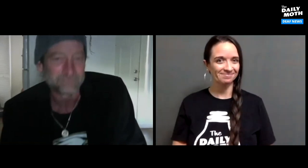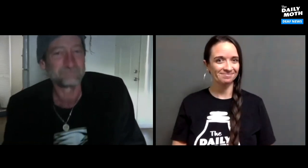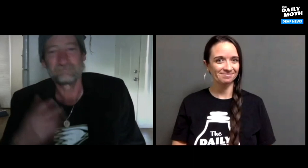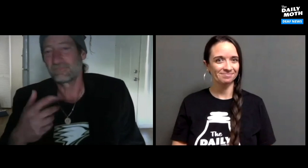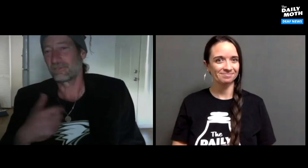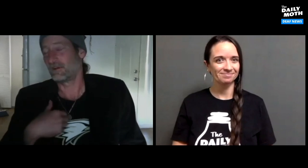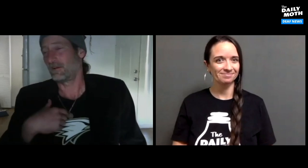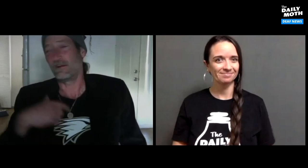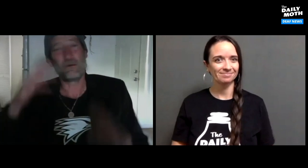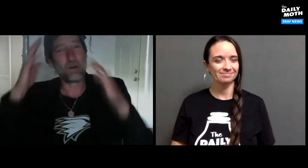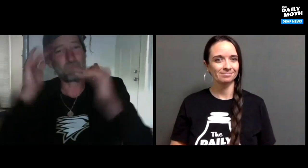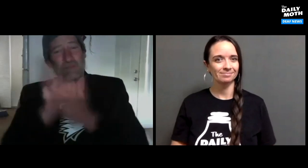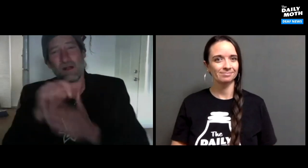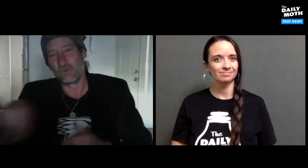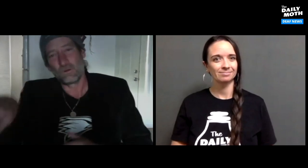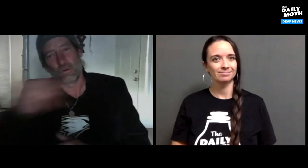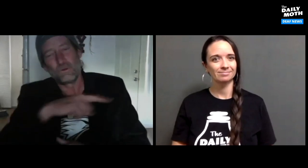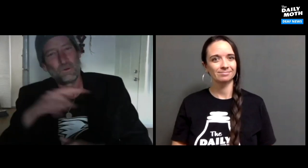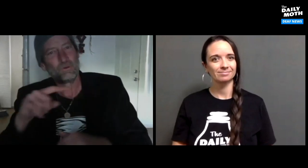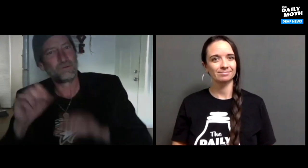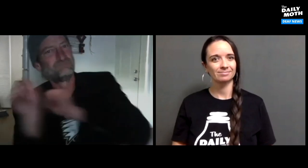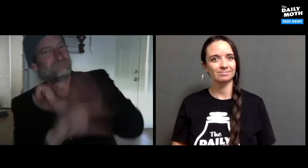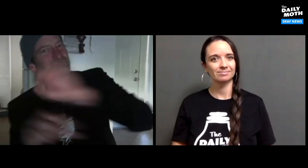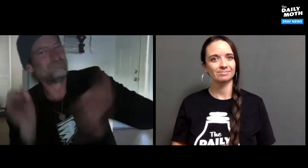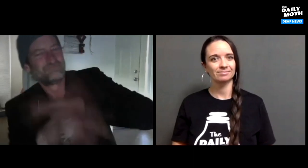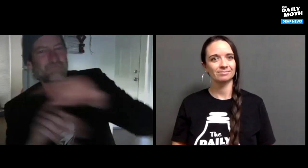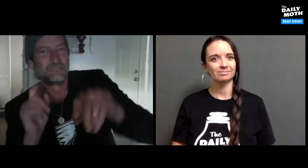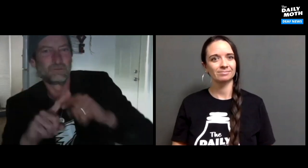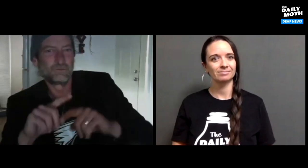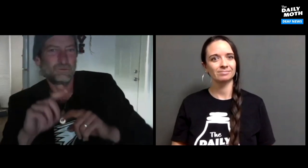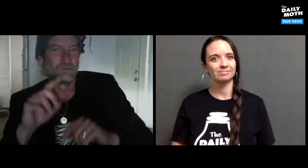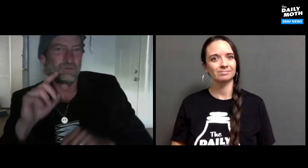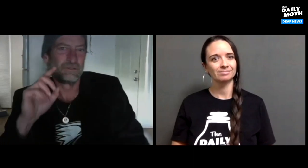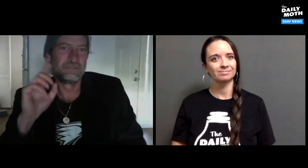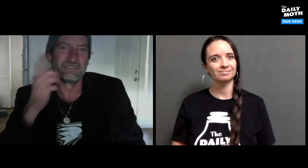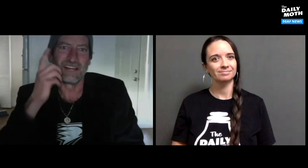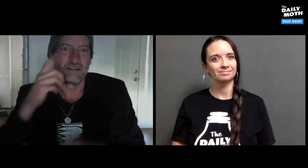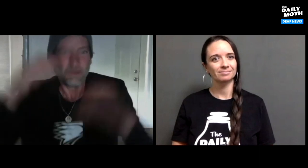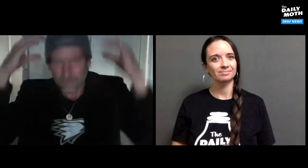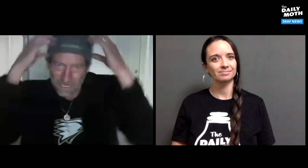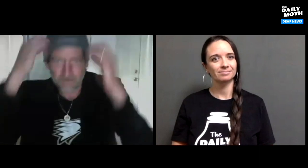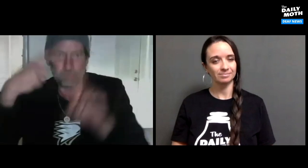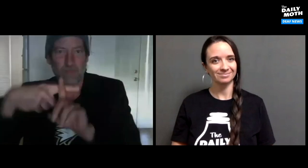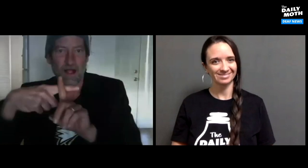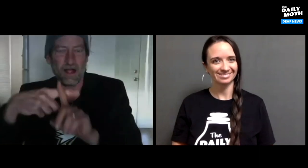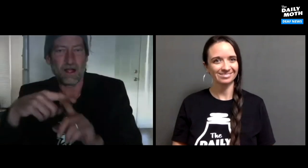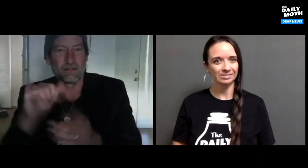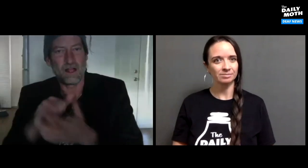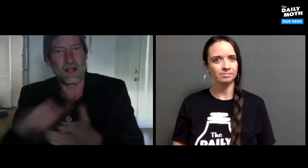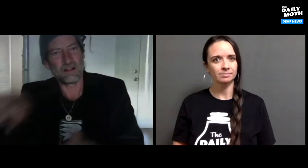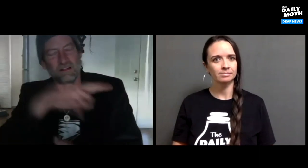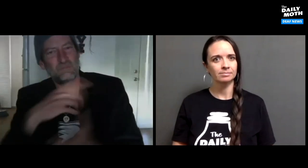I hope that you keep telling Disney + that you want to see